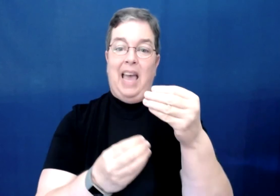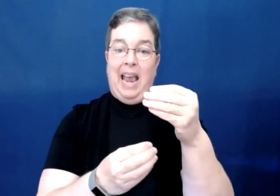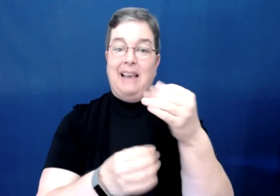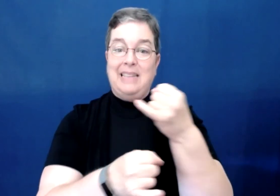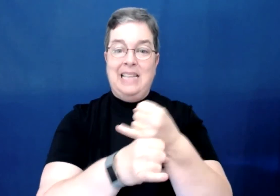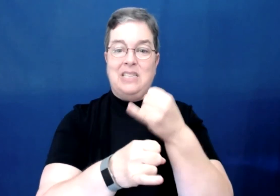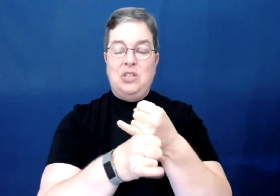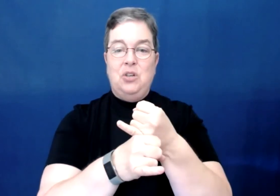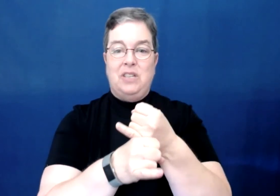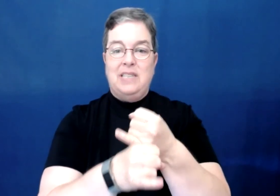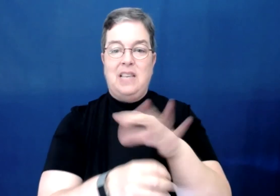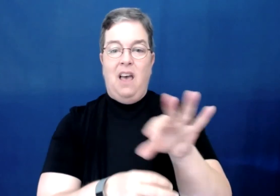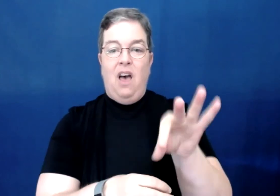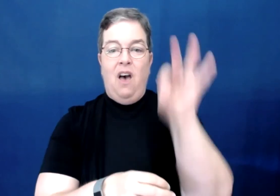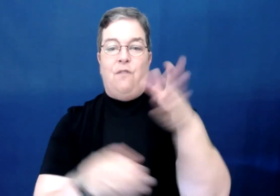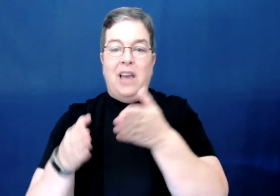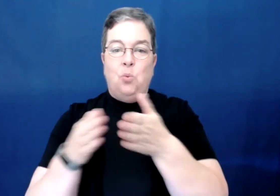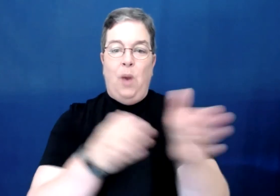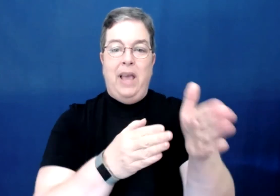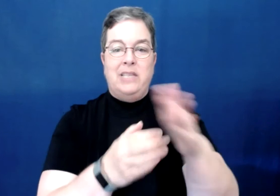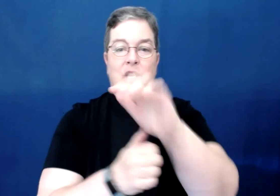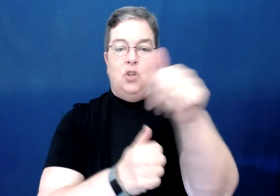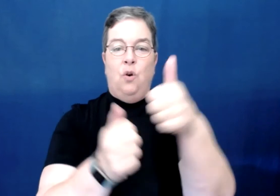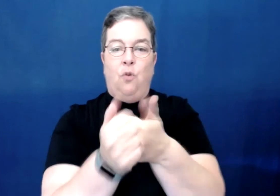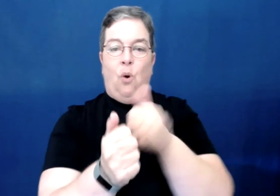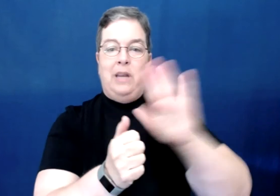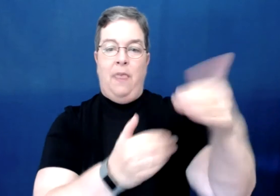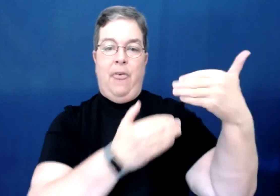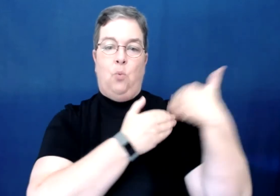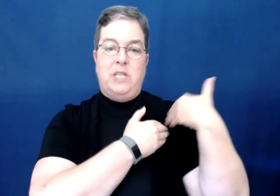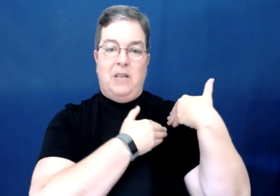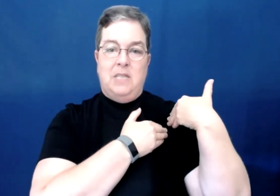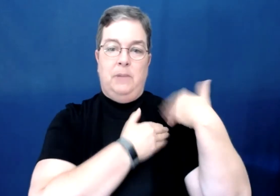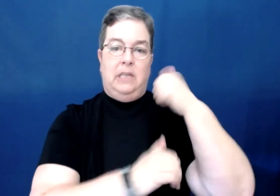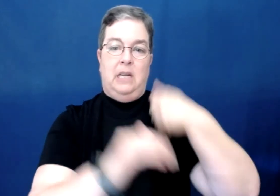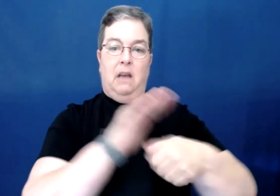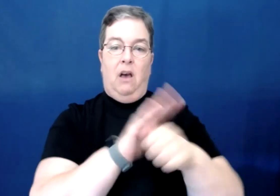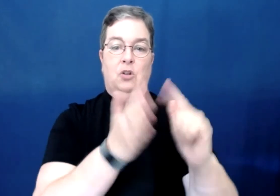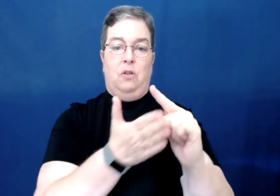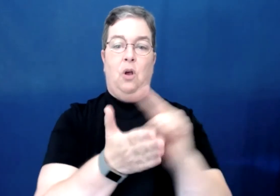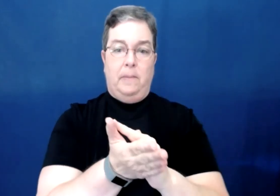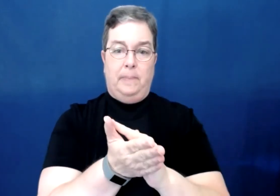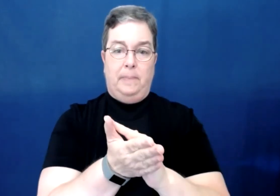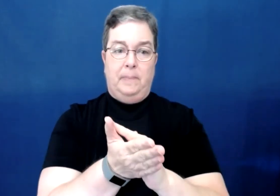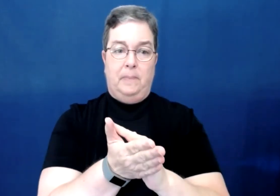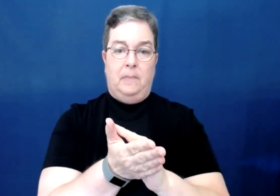and institutions find ways to avoid their responsibility under the law.